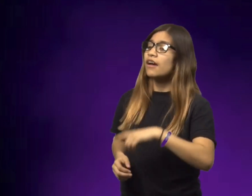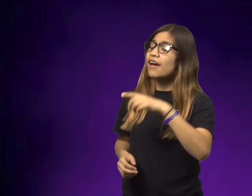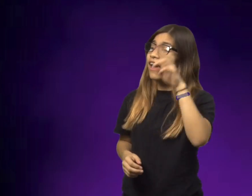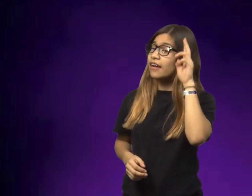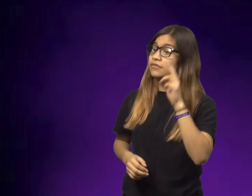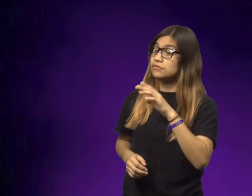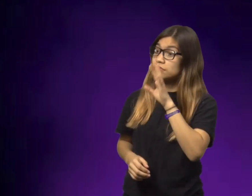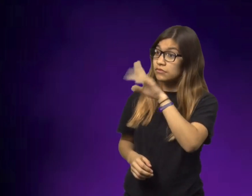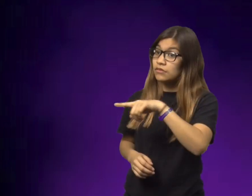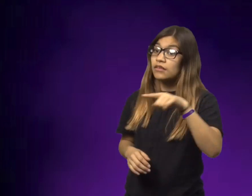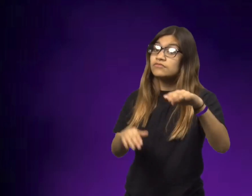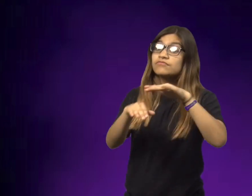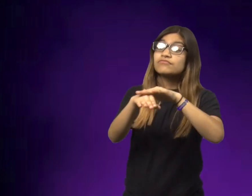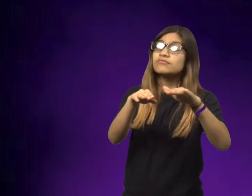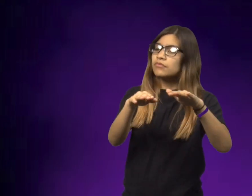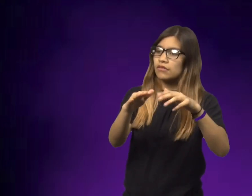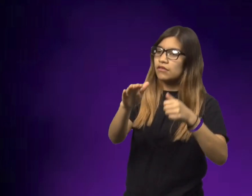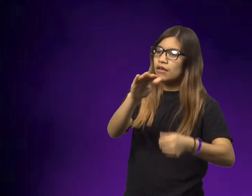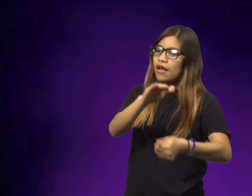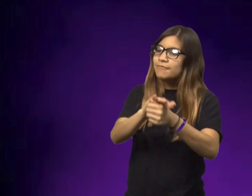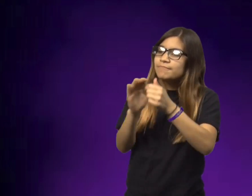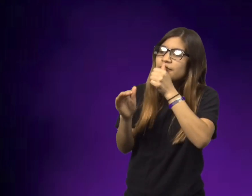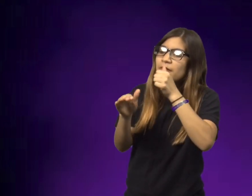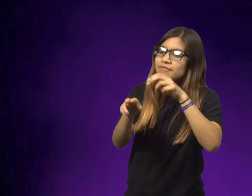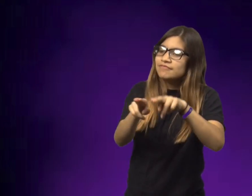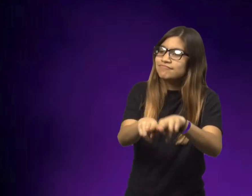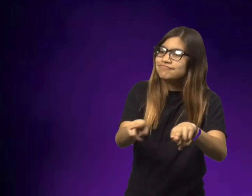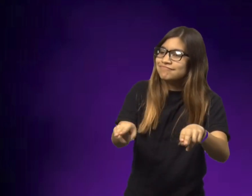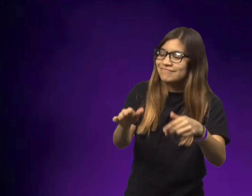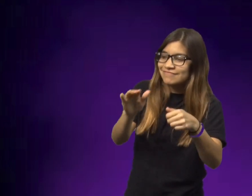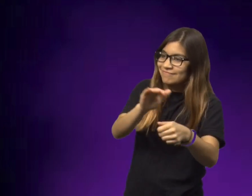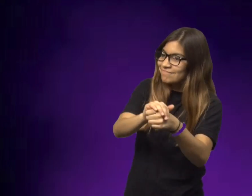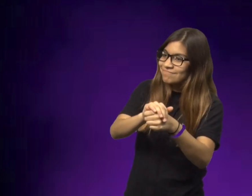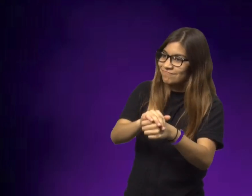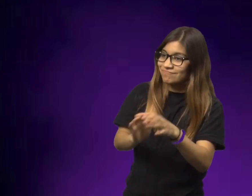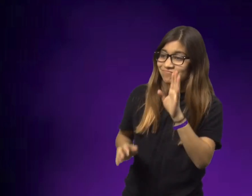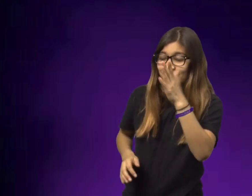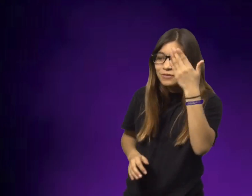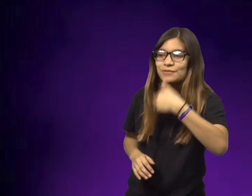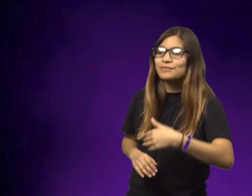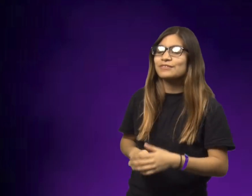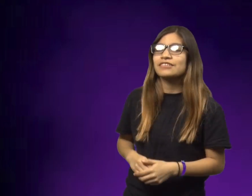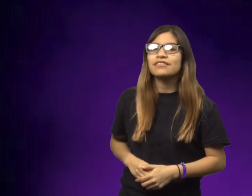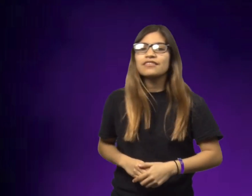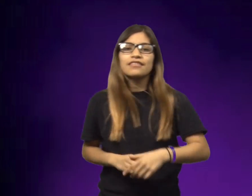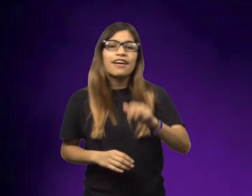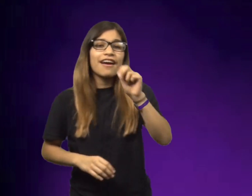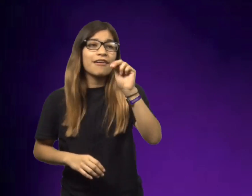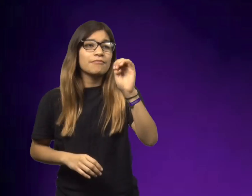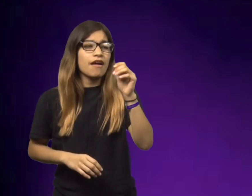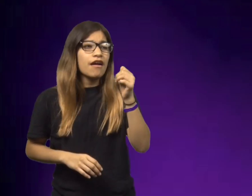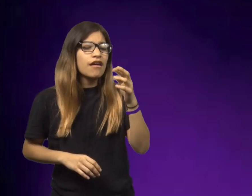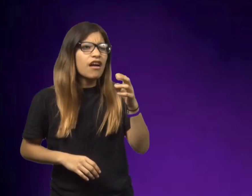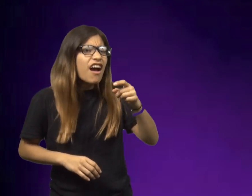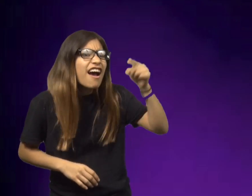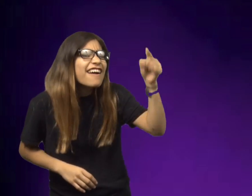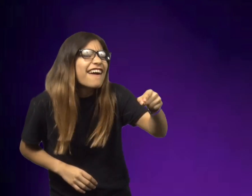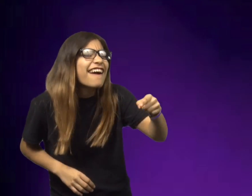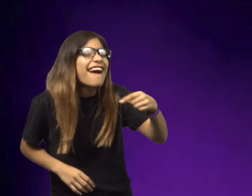Her uncle said, you know the boat? Well, right underneath the deck there's a hidden compartment that you couldn't see. Annemarie said, really?